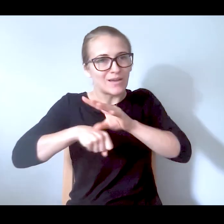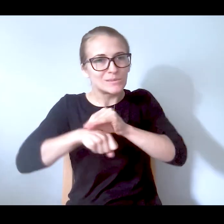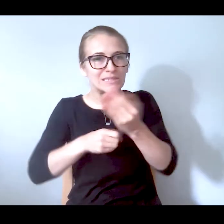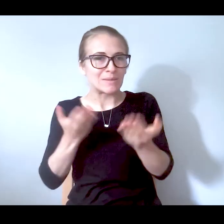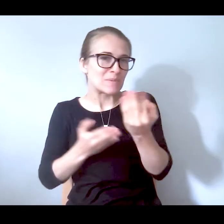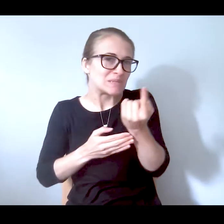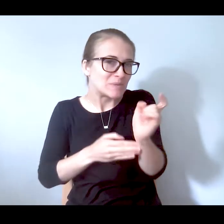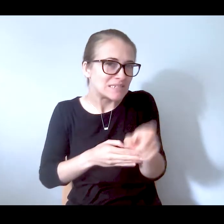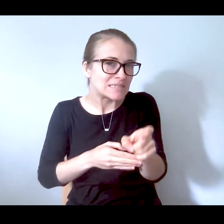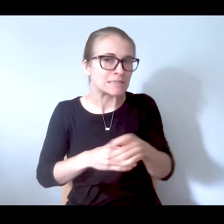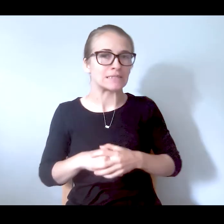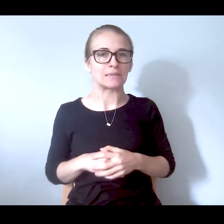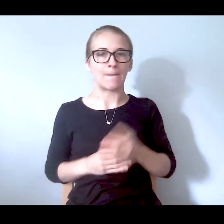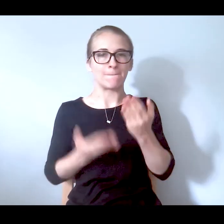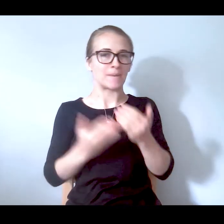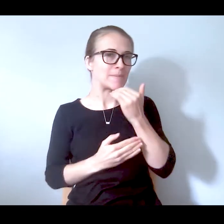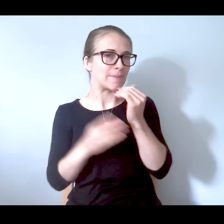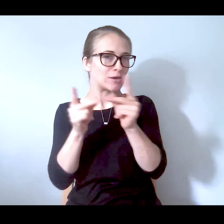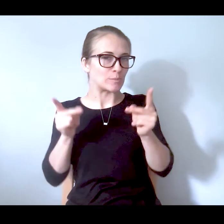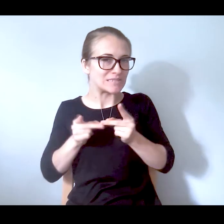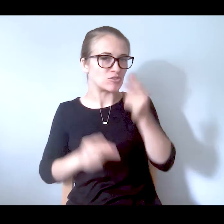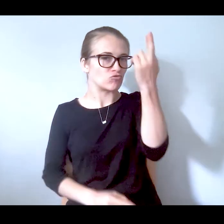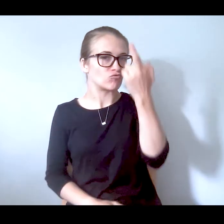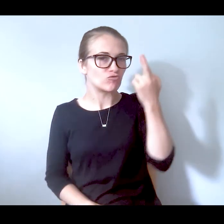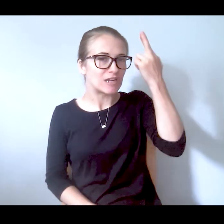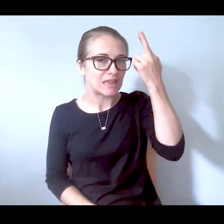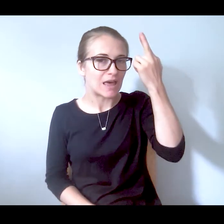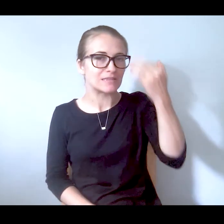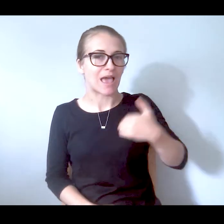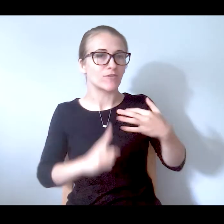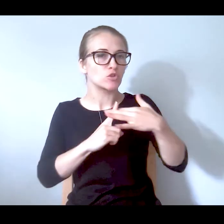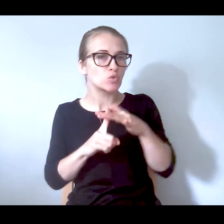they might be in a better position to realize that there are some tools they need to incorporate into